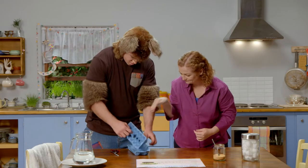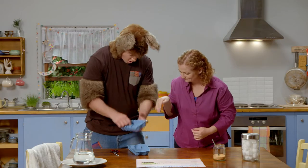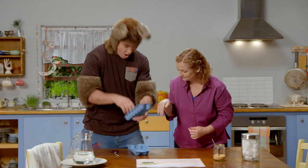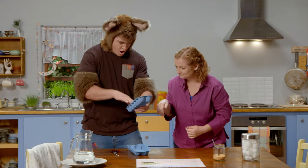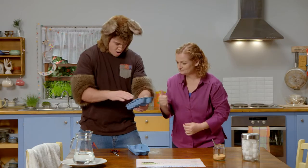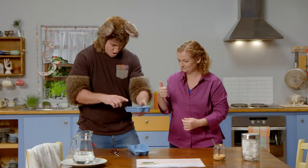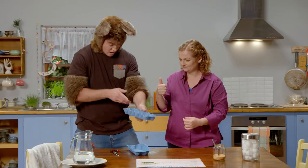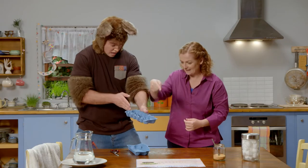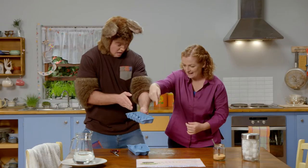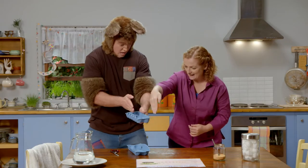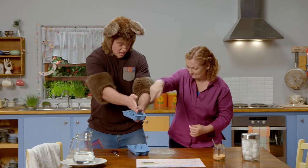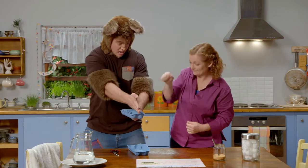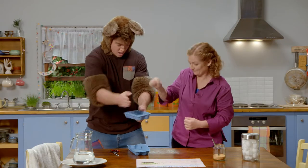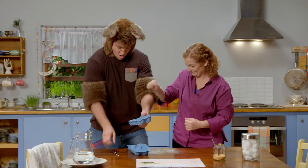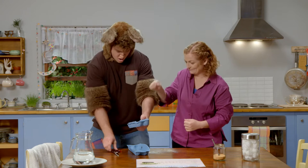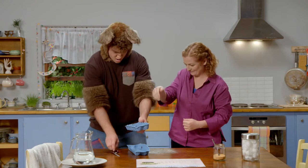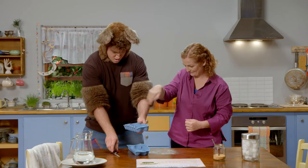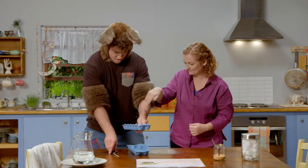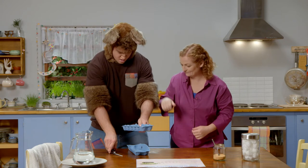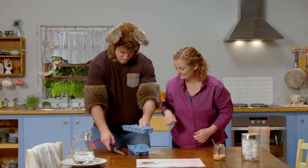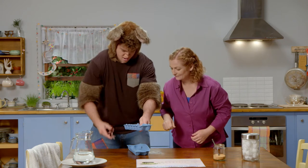Can you do that please? Like this, Sally? Yes. …